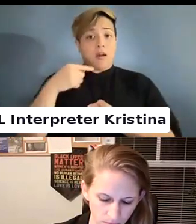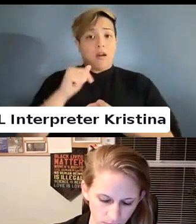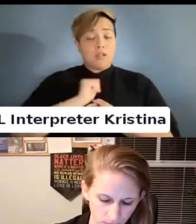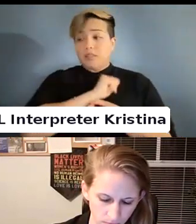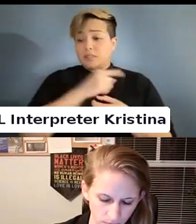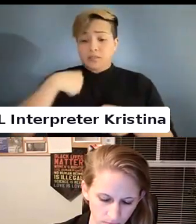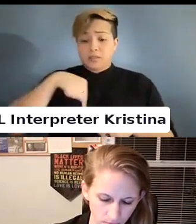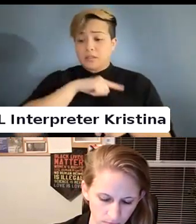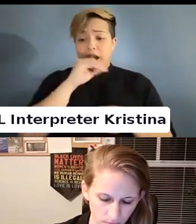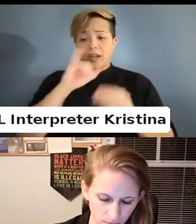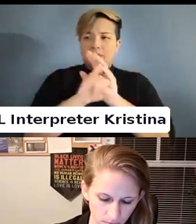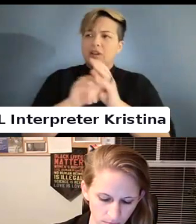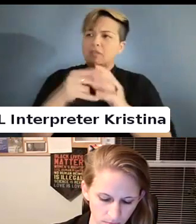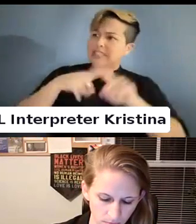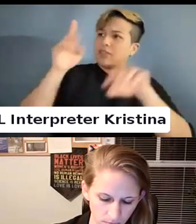different from the norm.